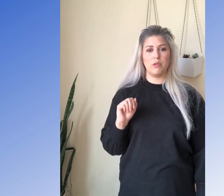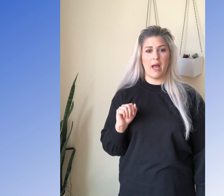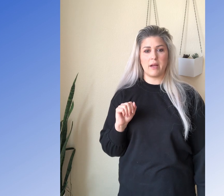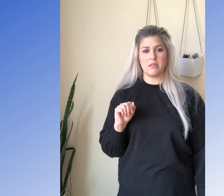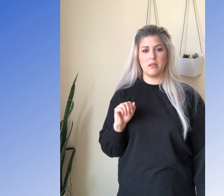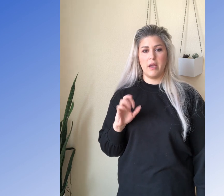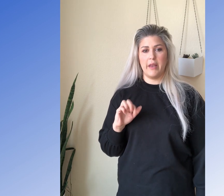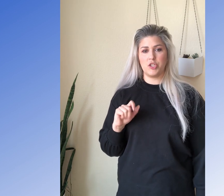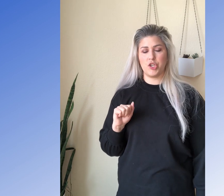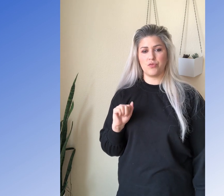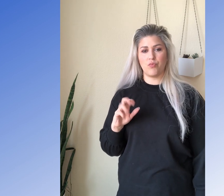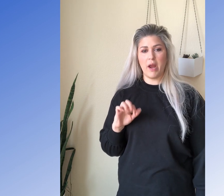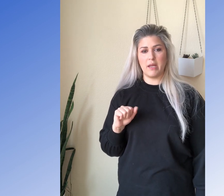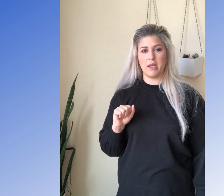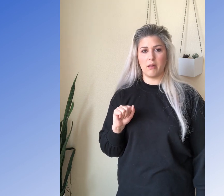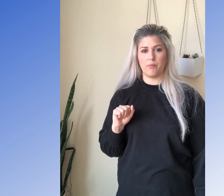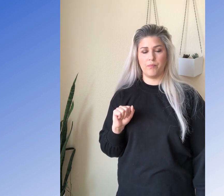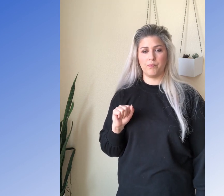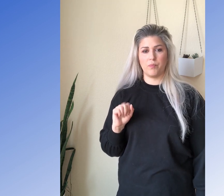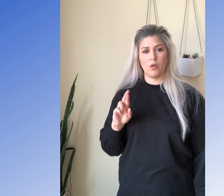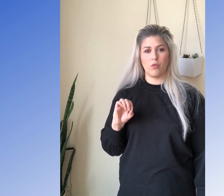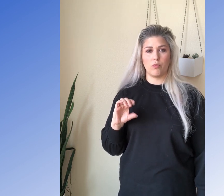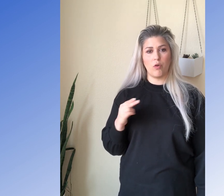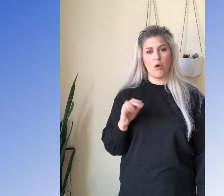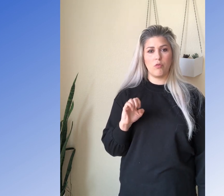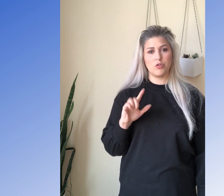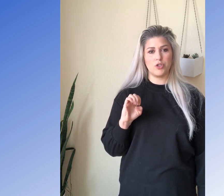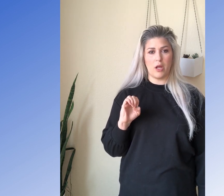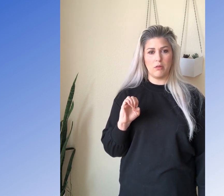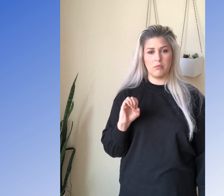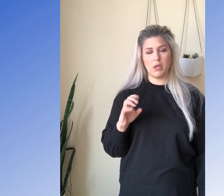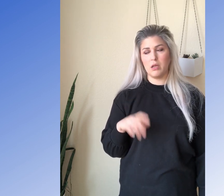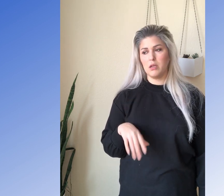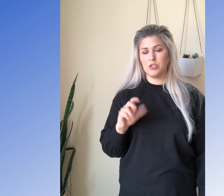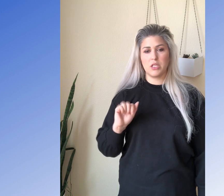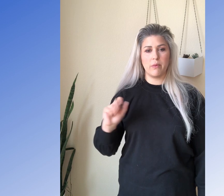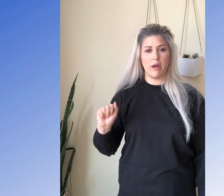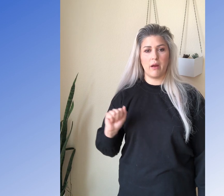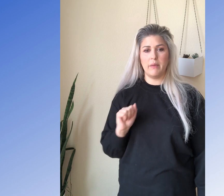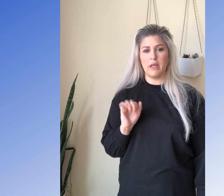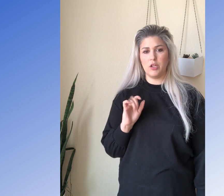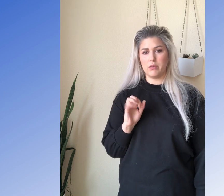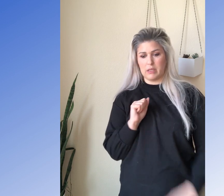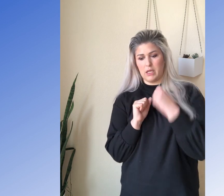relaxed and it's just right in here, Rochelle. Okay, just keep it right here. I mean like you don't see,